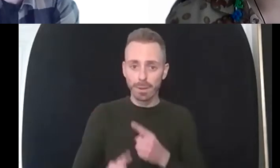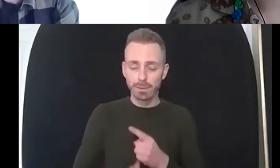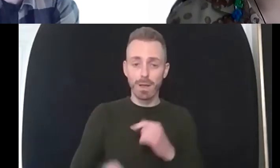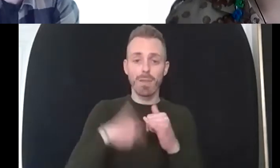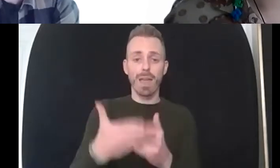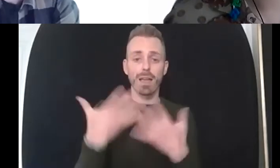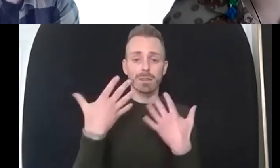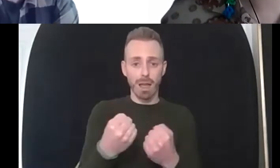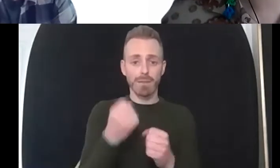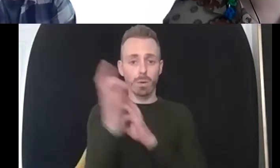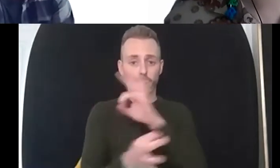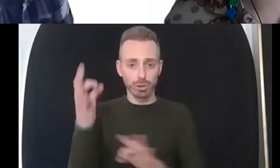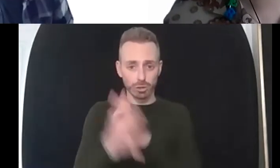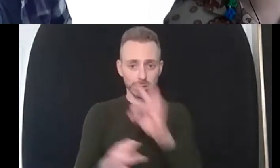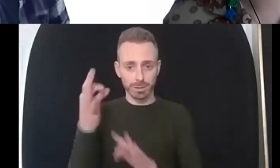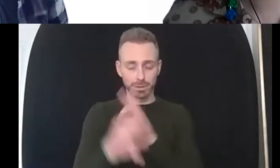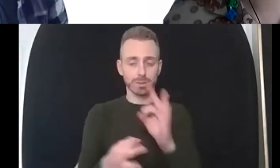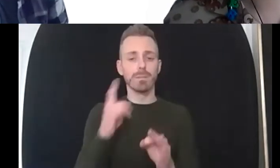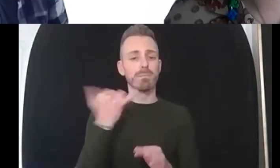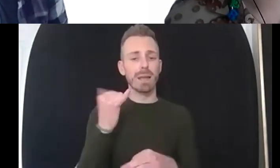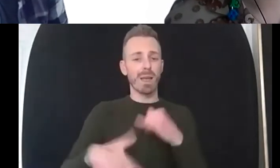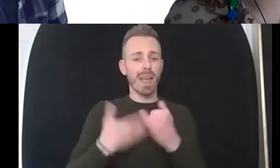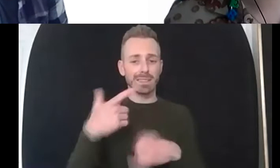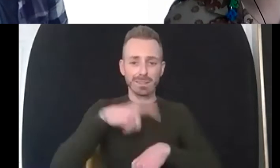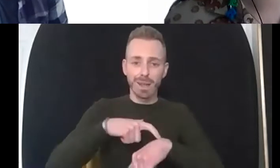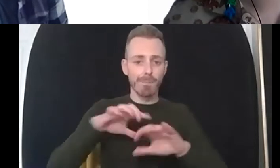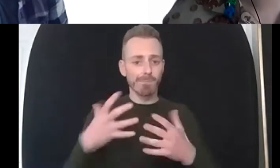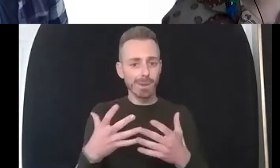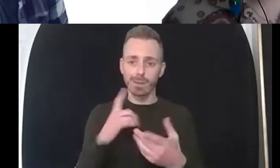those that you have the opportunity to to give out when you're filled in the registration form